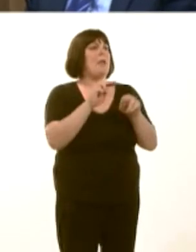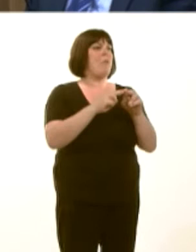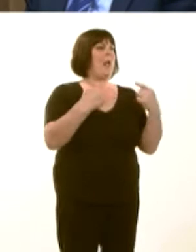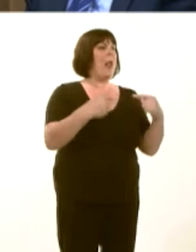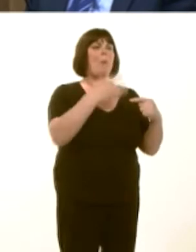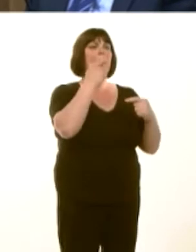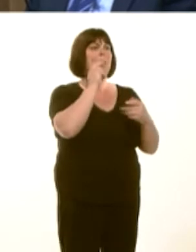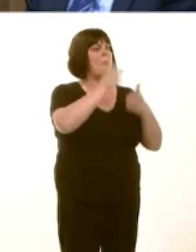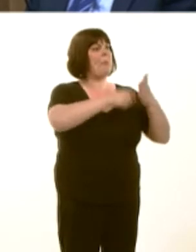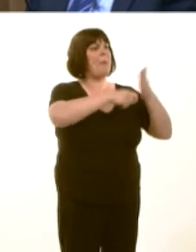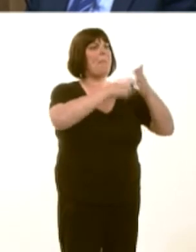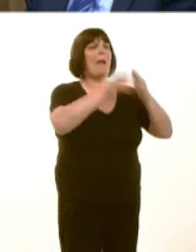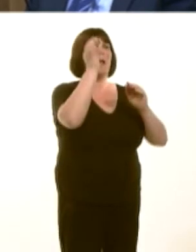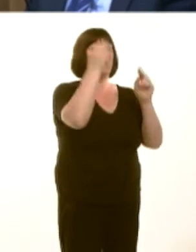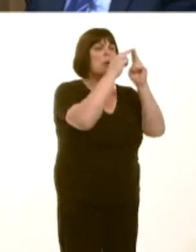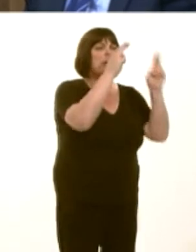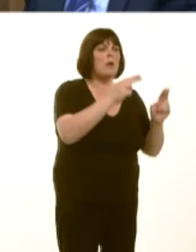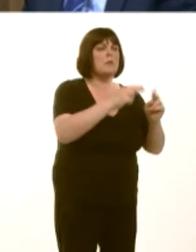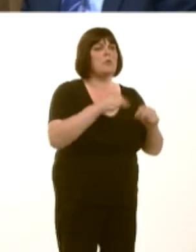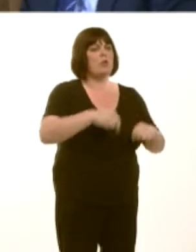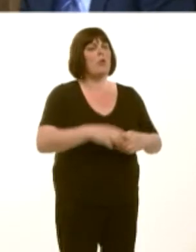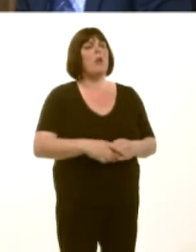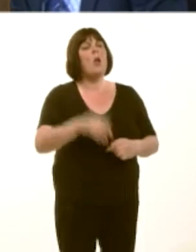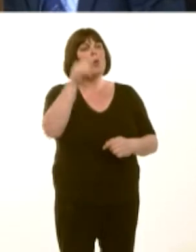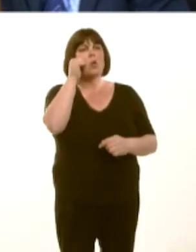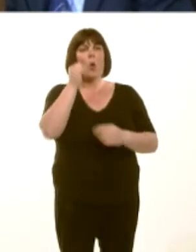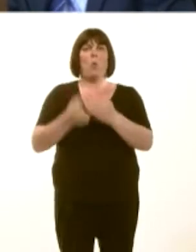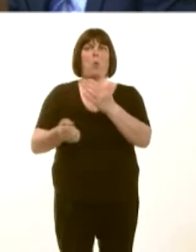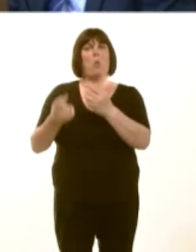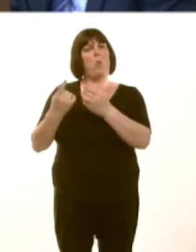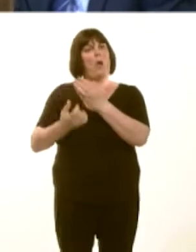we are fully aware of what our party says in England, unlike, of course, your own party